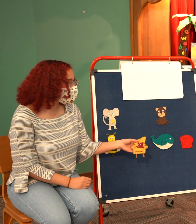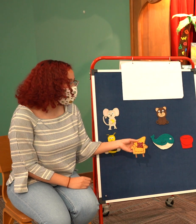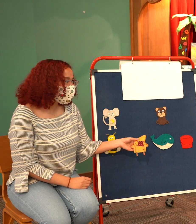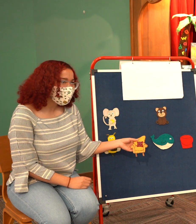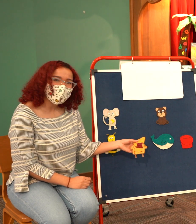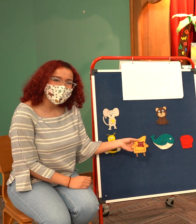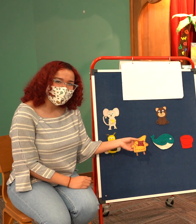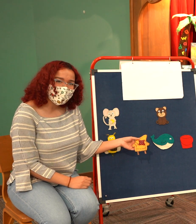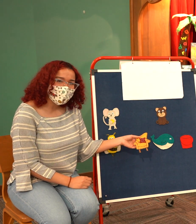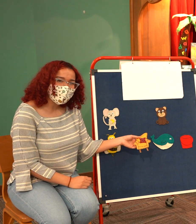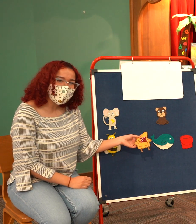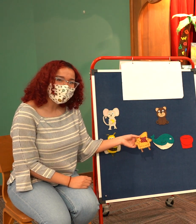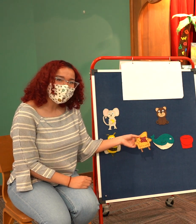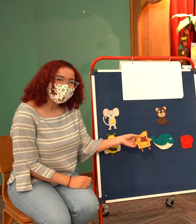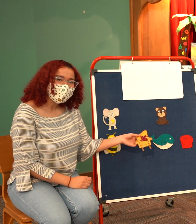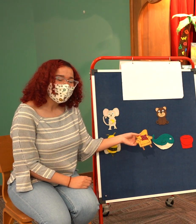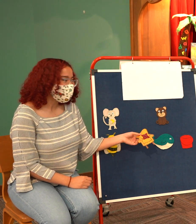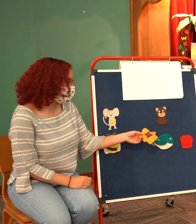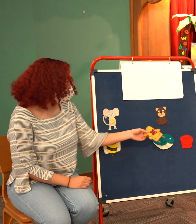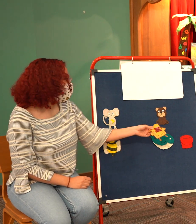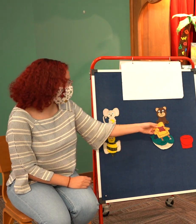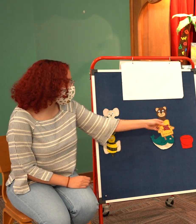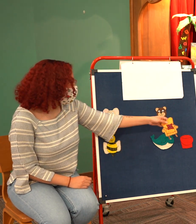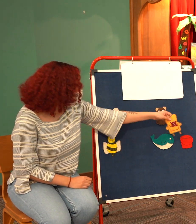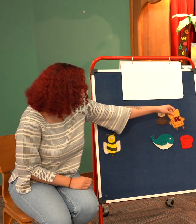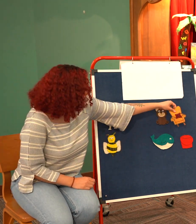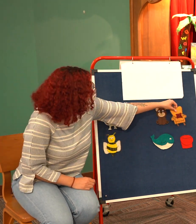time on that chair